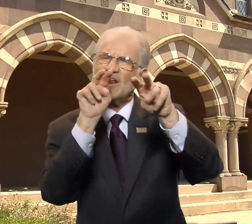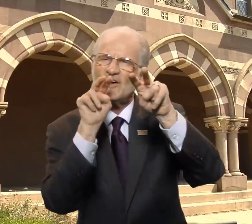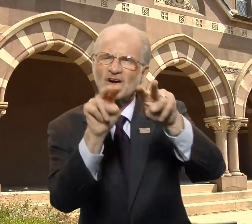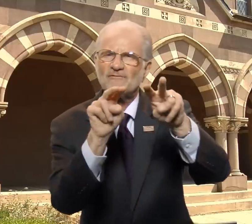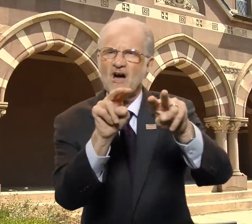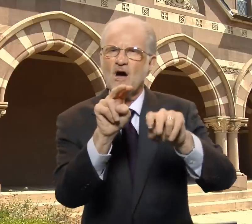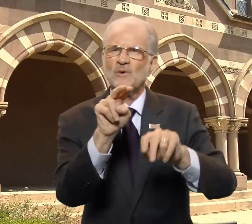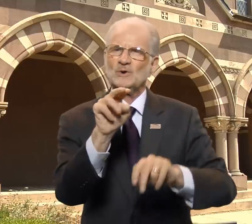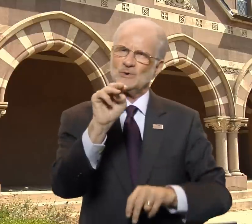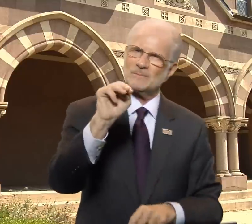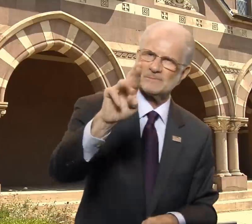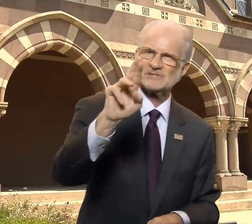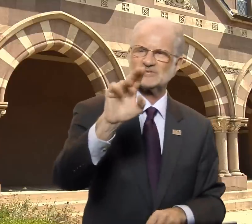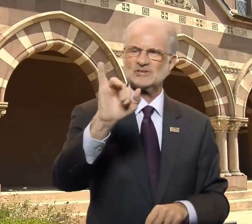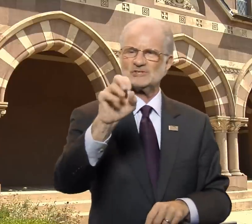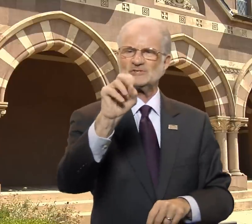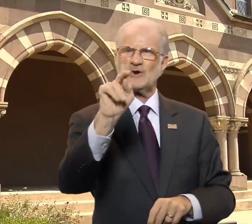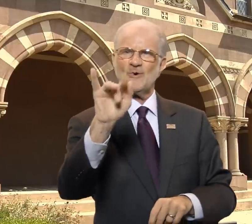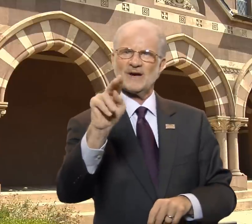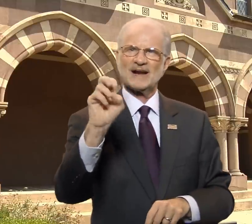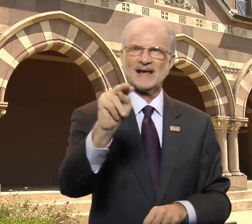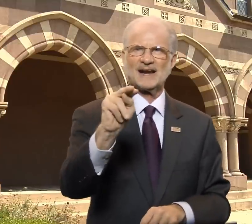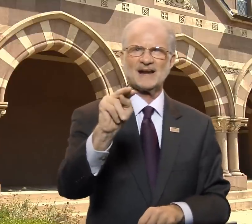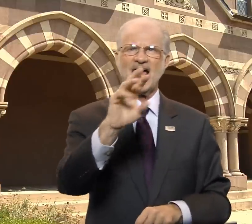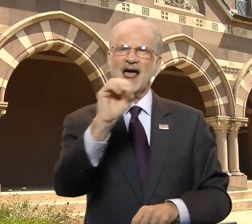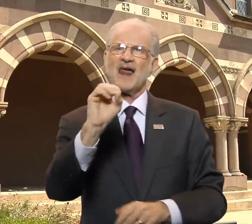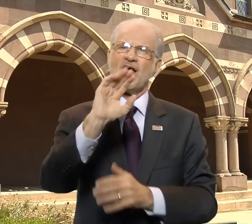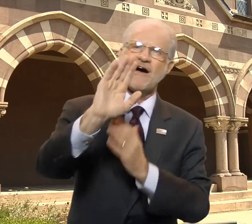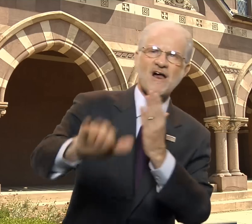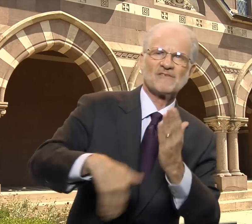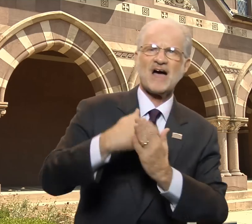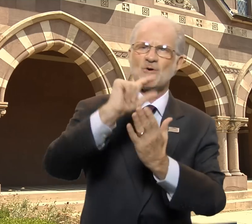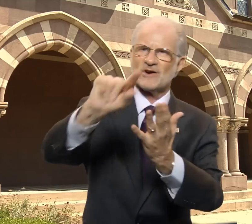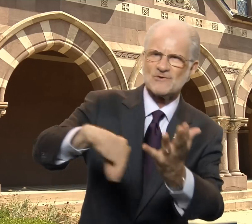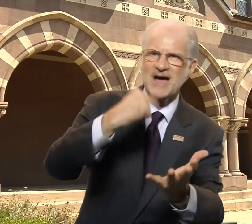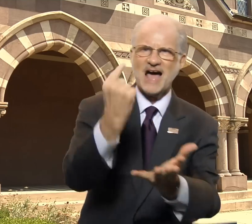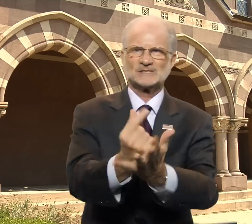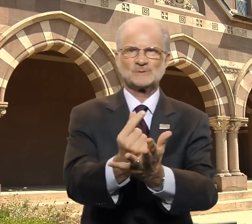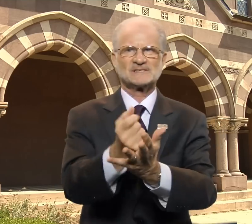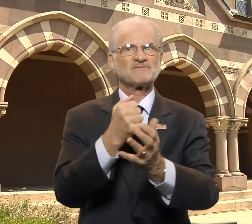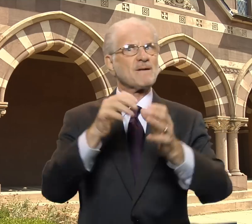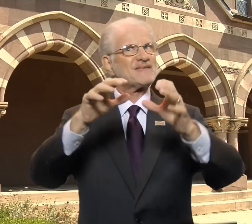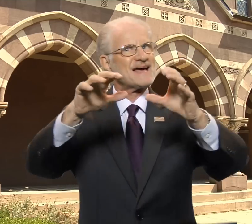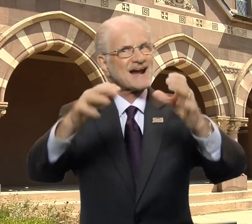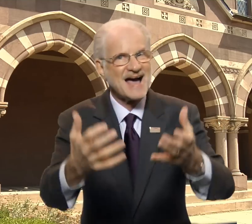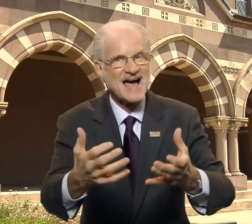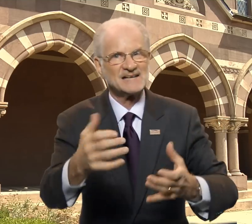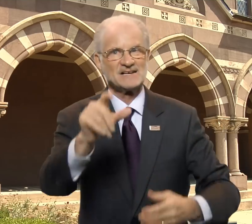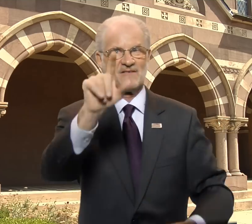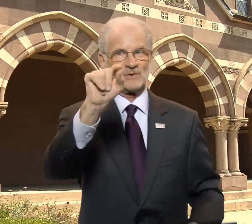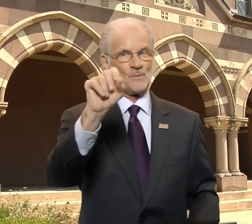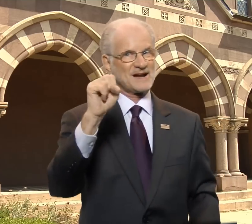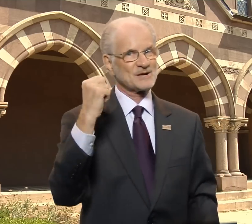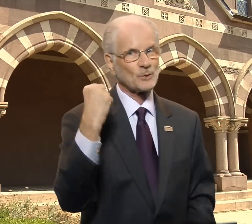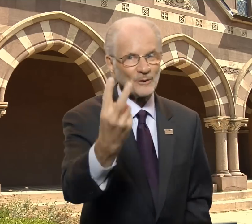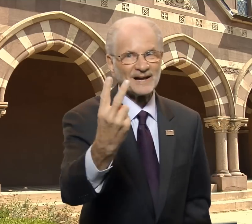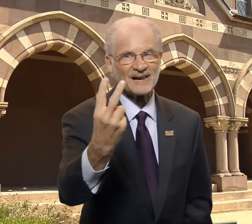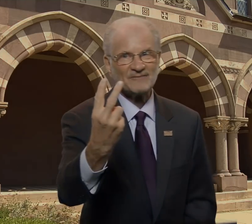We look forward to hosting Mr. Jokinen and all of our graduates from the class of 2012!